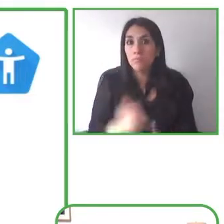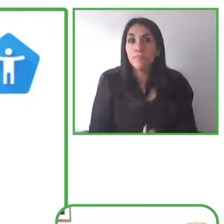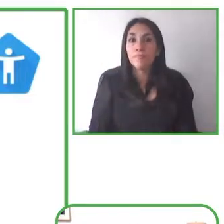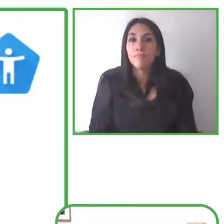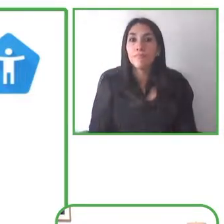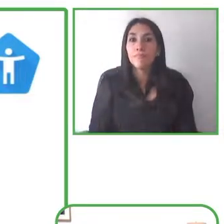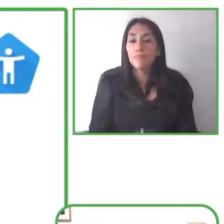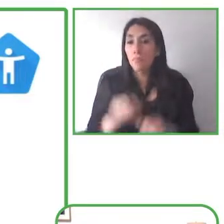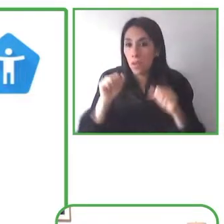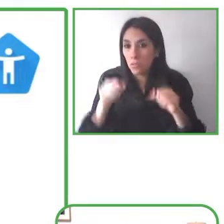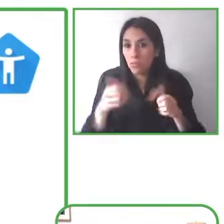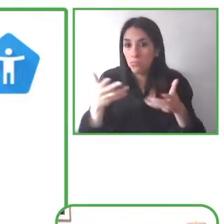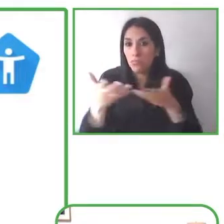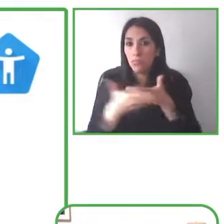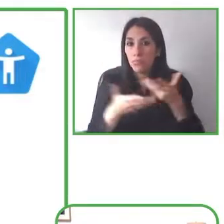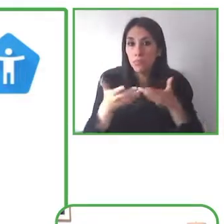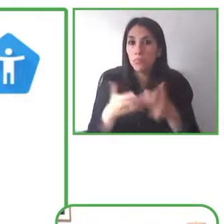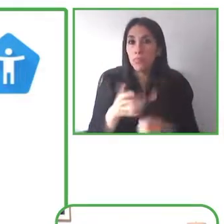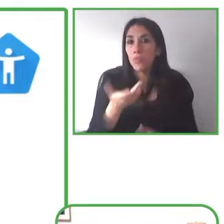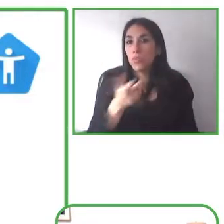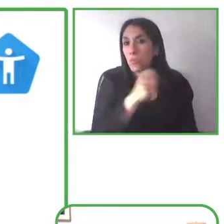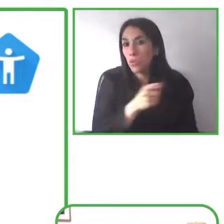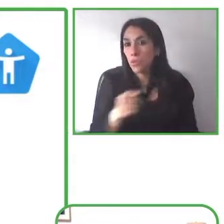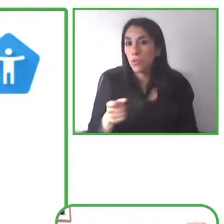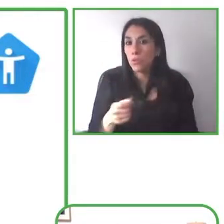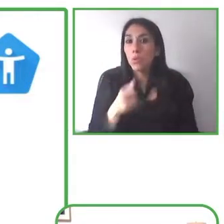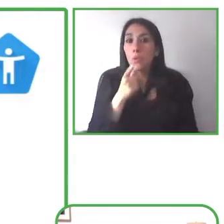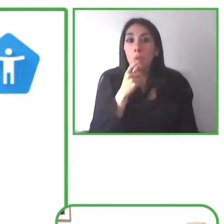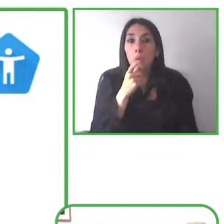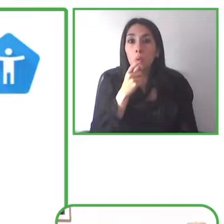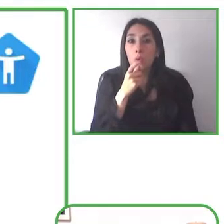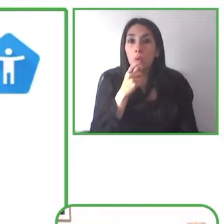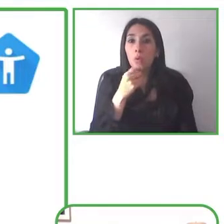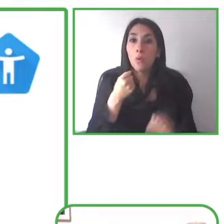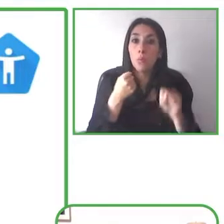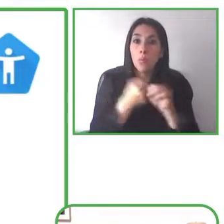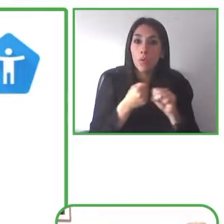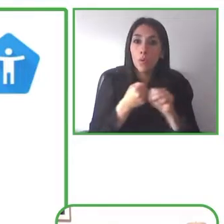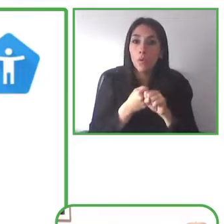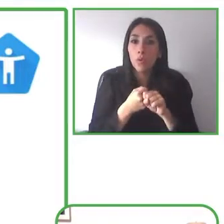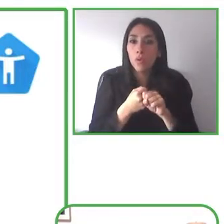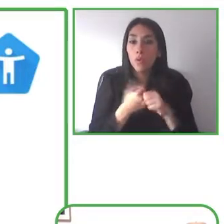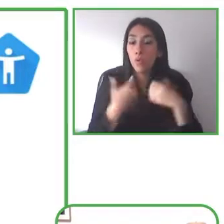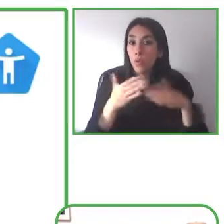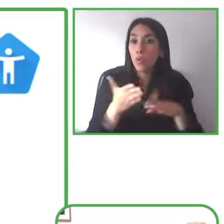feature requests and such they can reach out to our disability support team